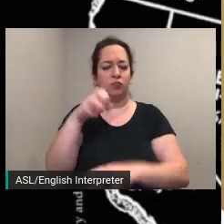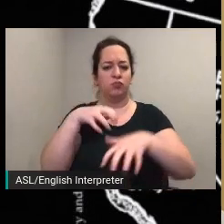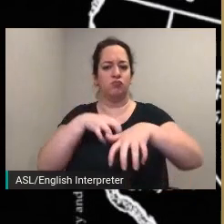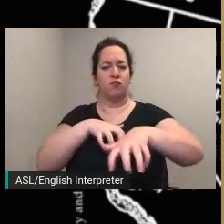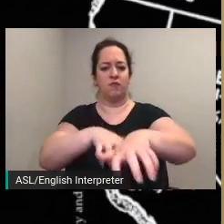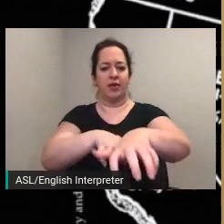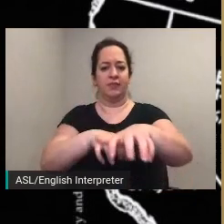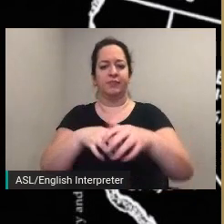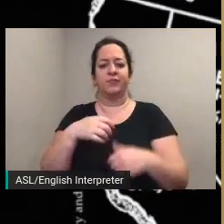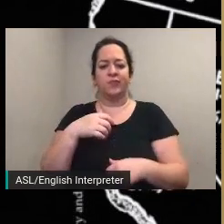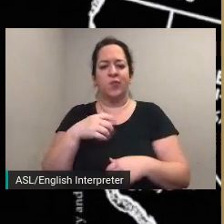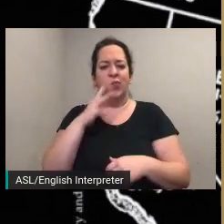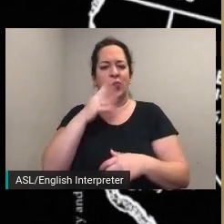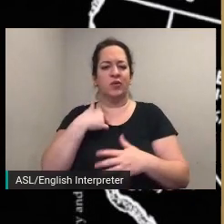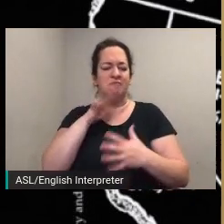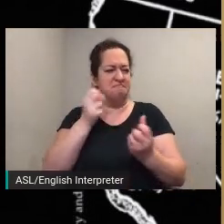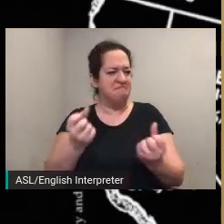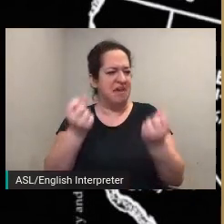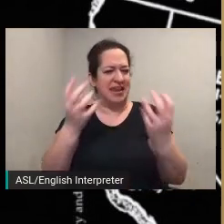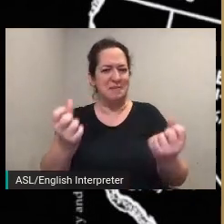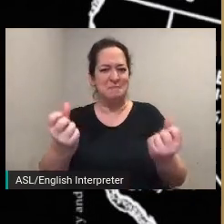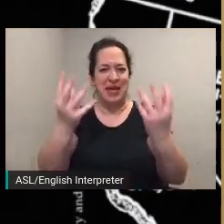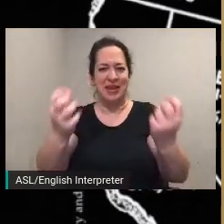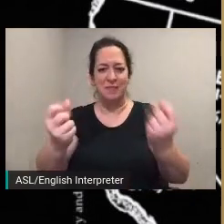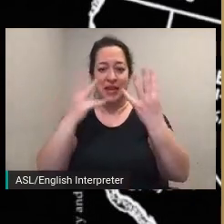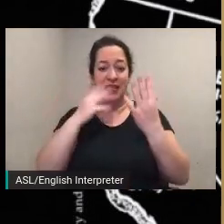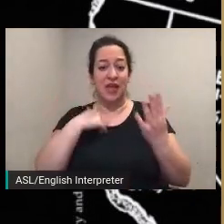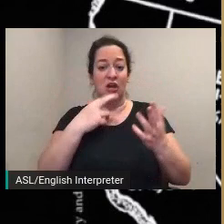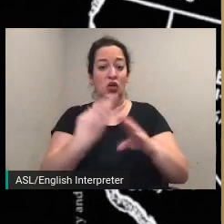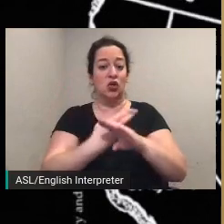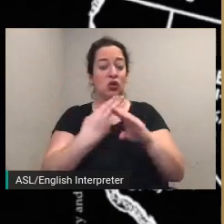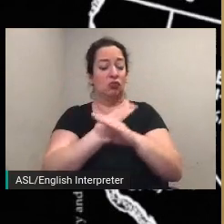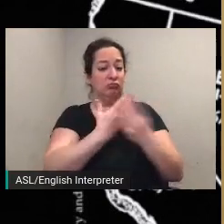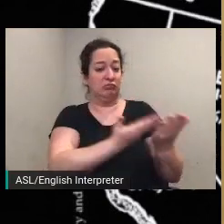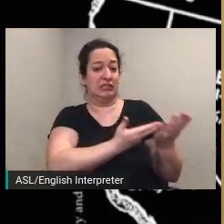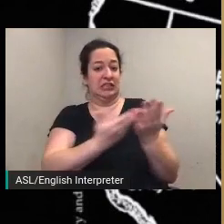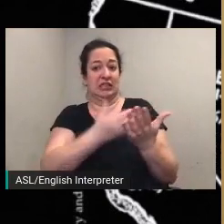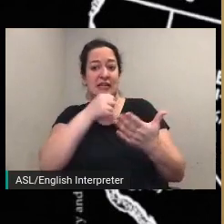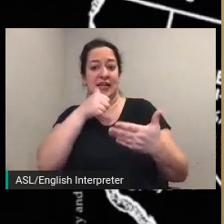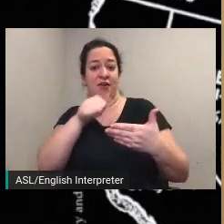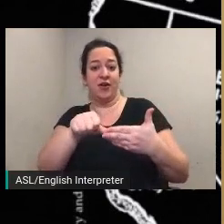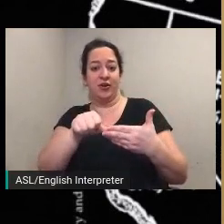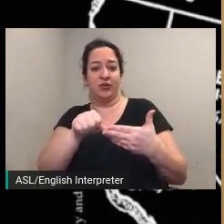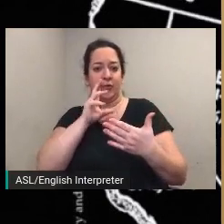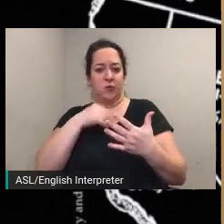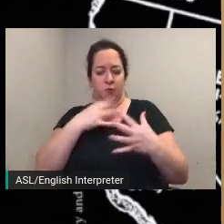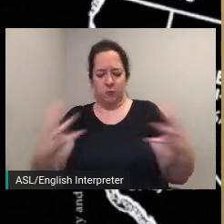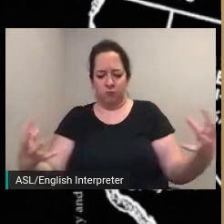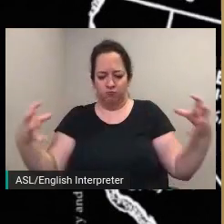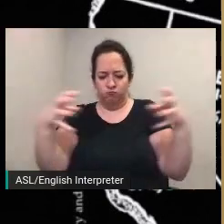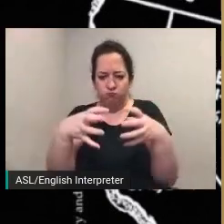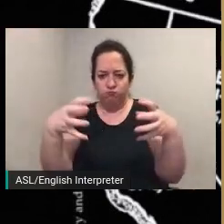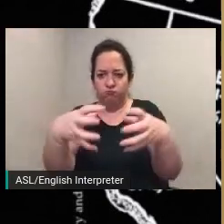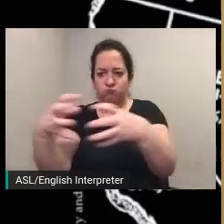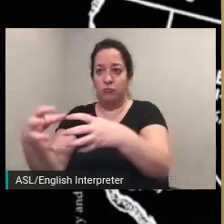by carriers to coordinate their efforts due to time and distance they convened meetings in many different locations